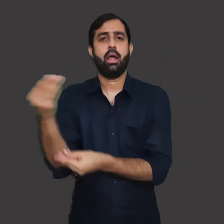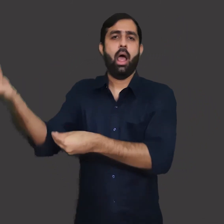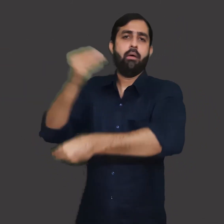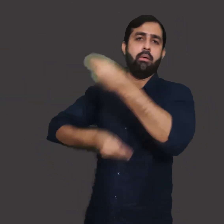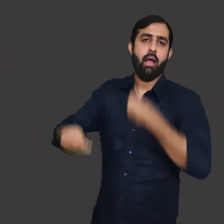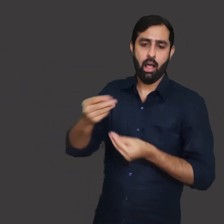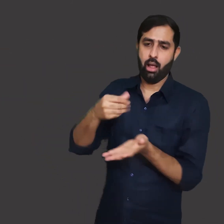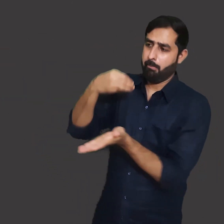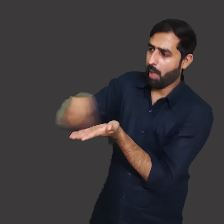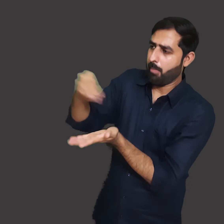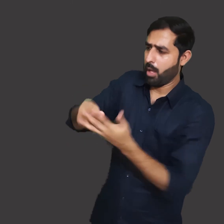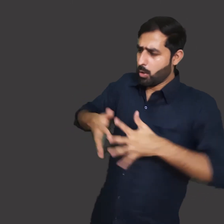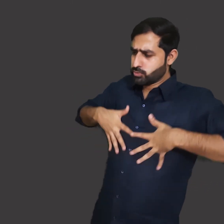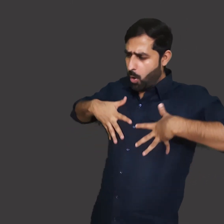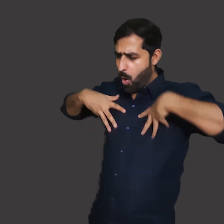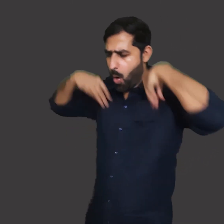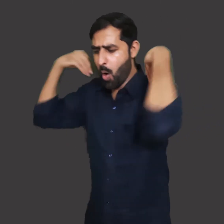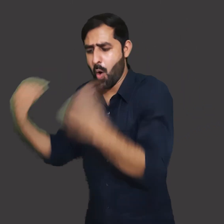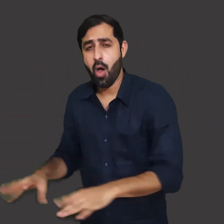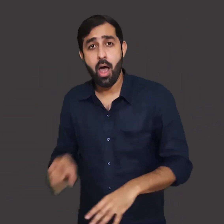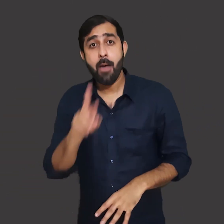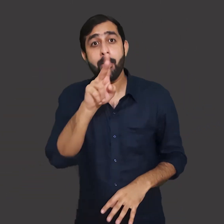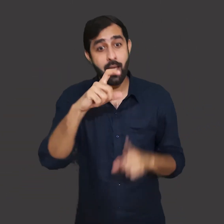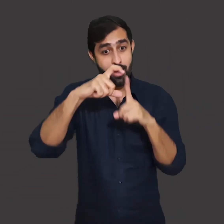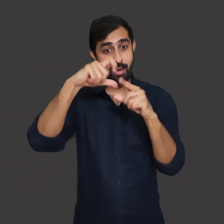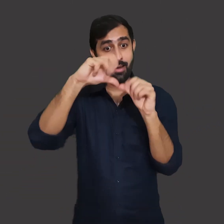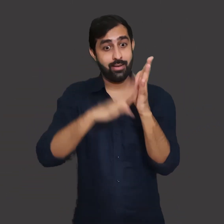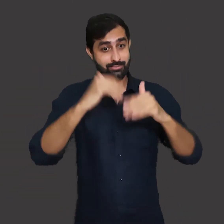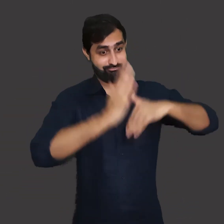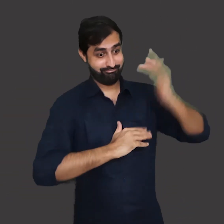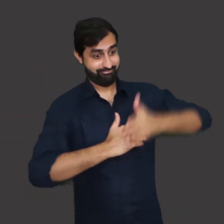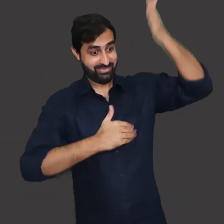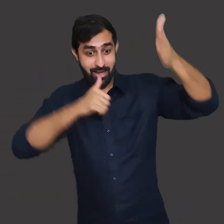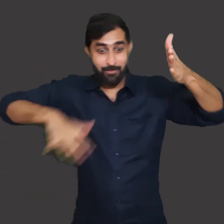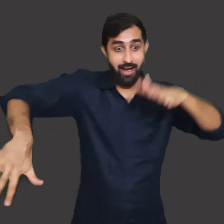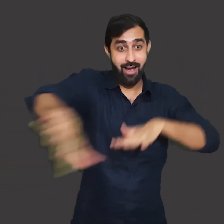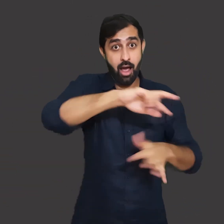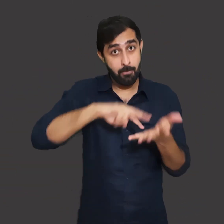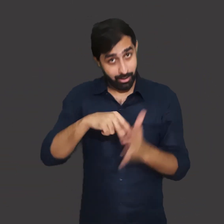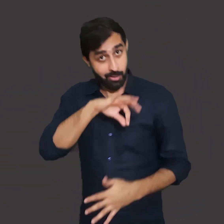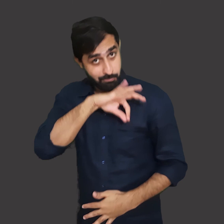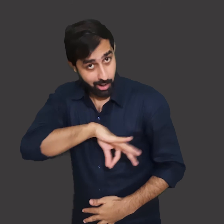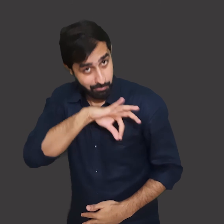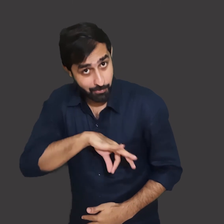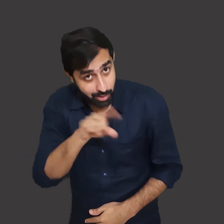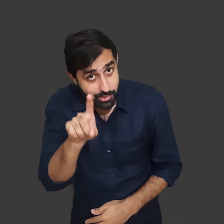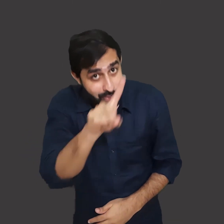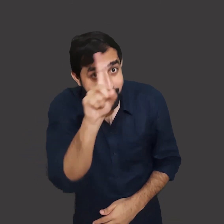then they are forced to connect to private supplies of water. They spend a lot of money for buying water. Looking at this situation,